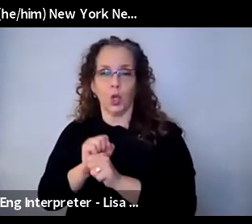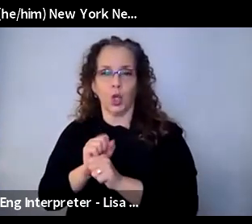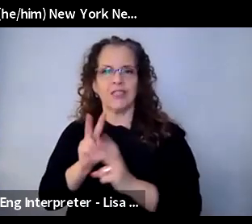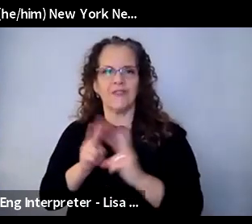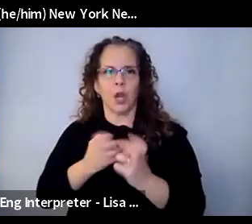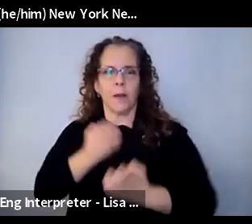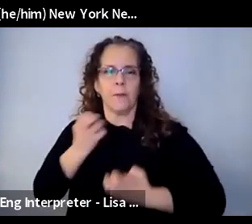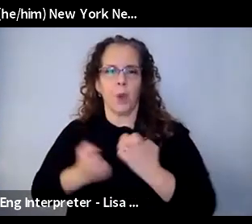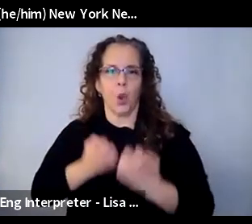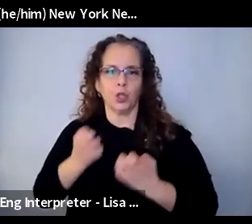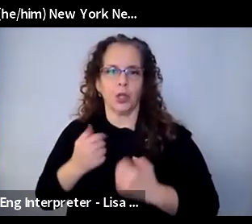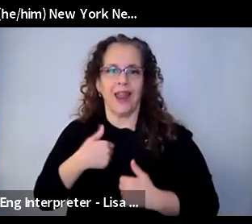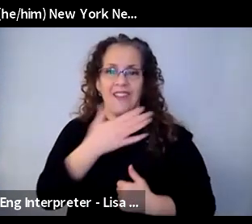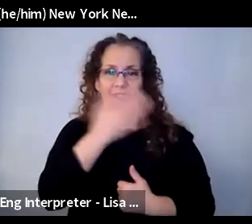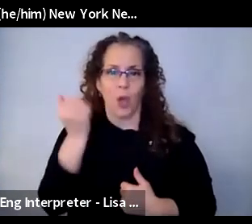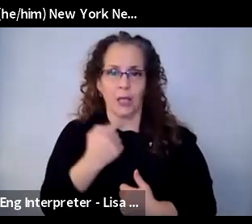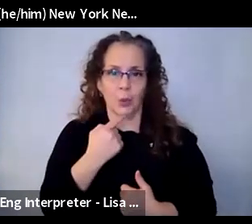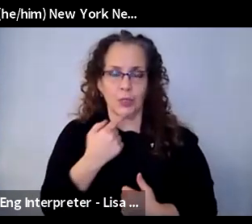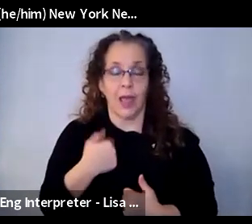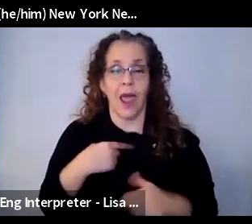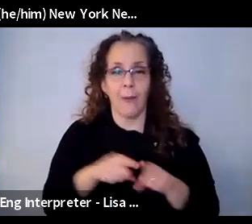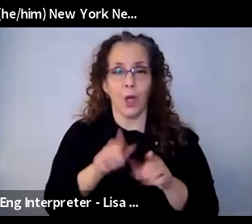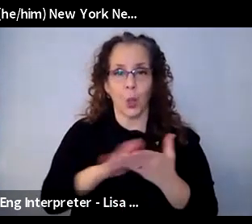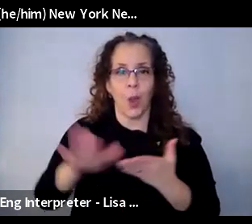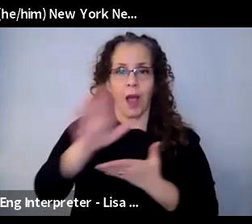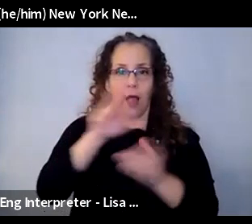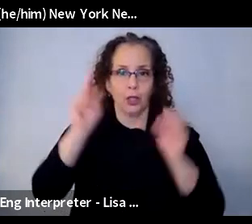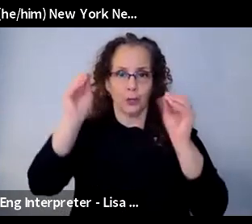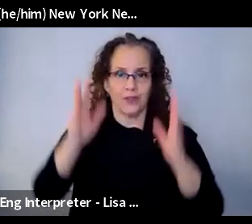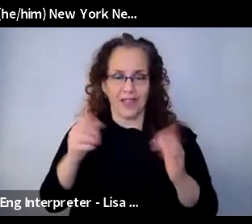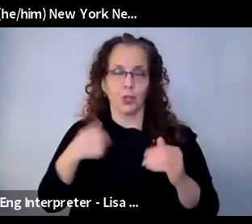by the way, I forgot to mention that I'm also a college professor. I teach in the program in Educational Theater